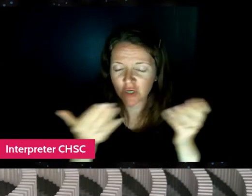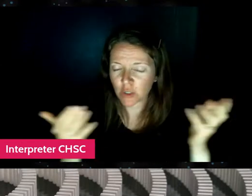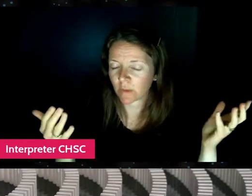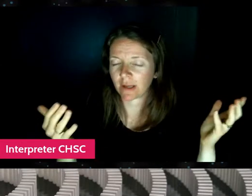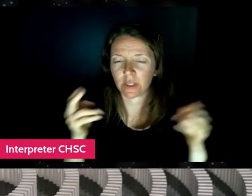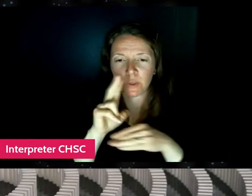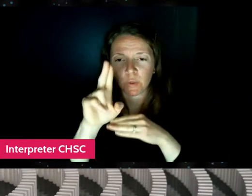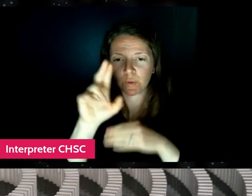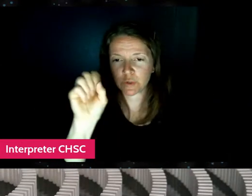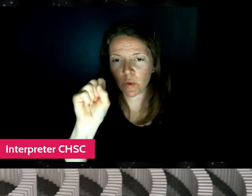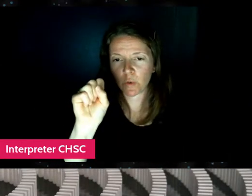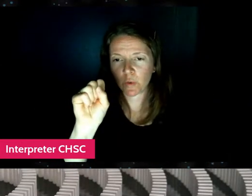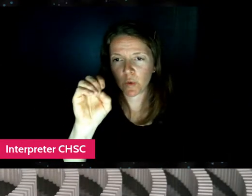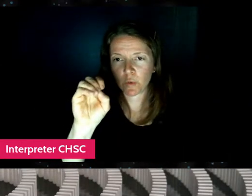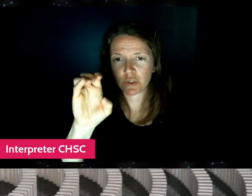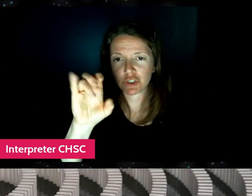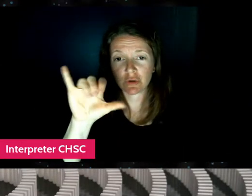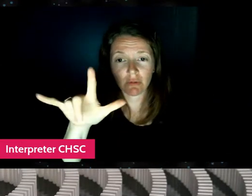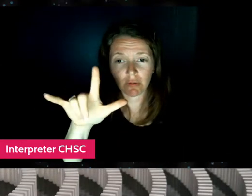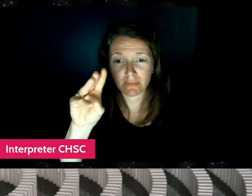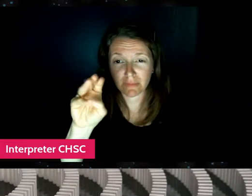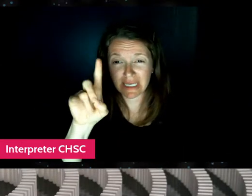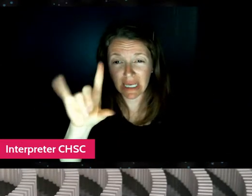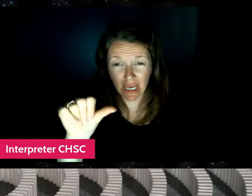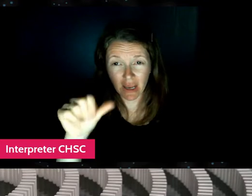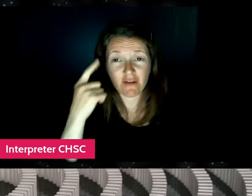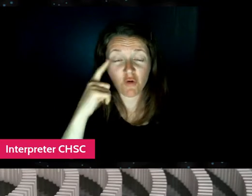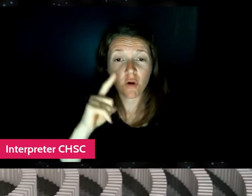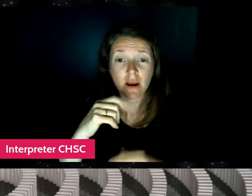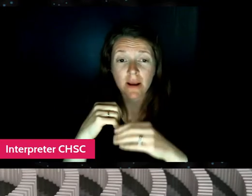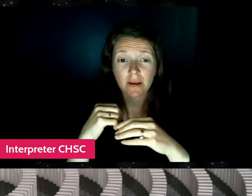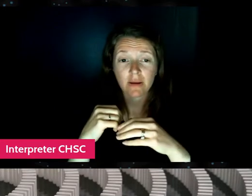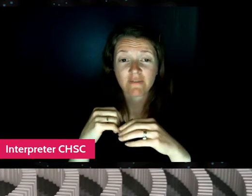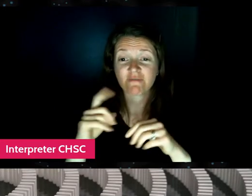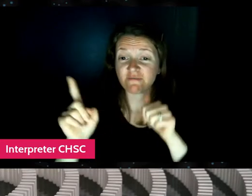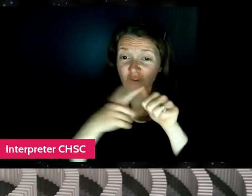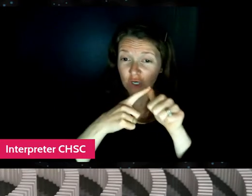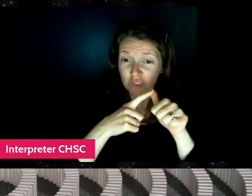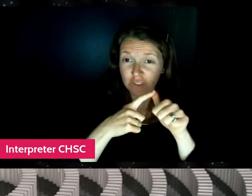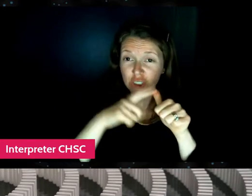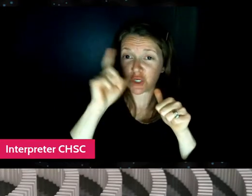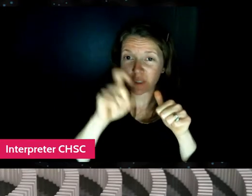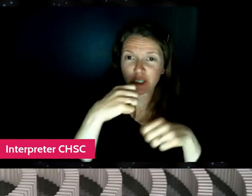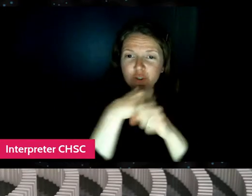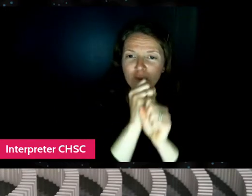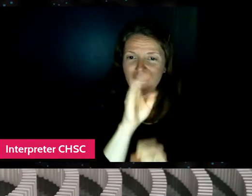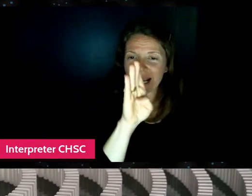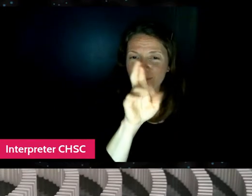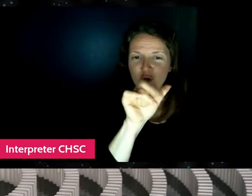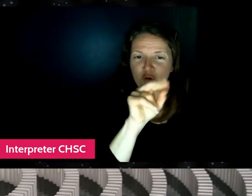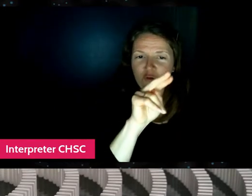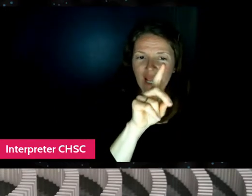to build your brand almost first before you even create a product,